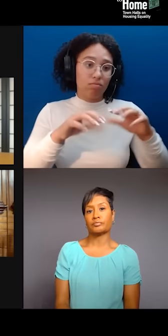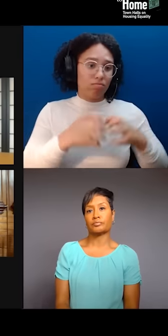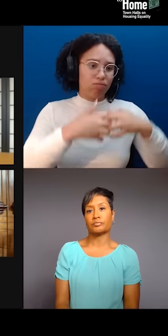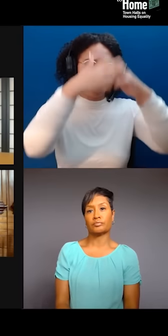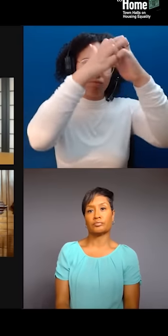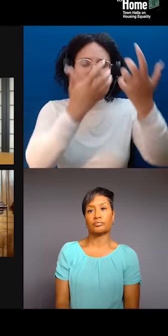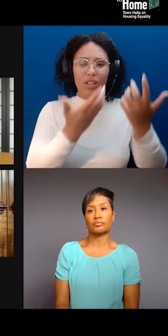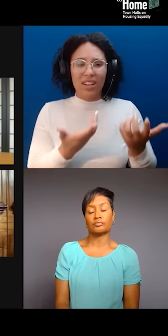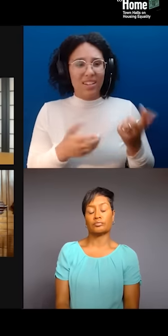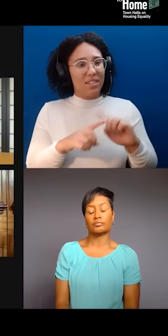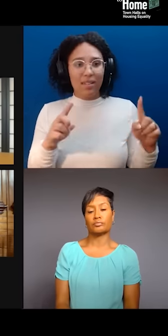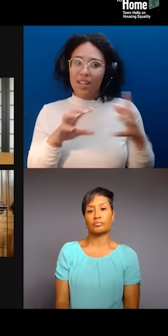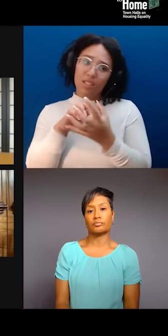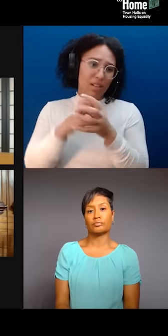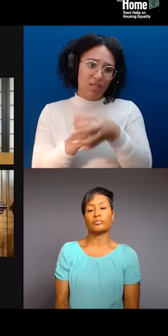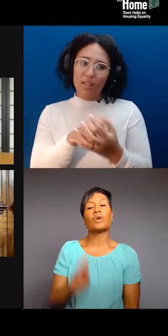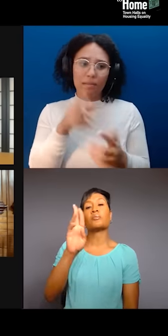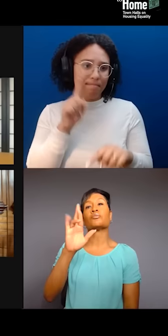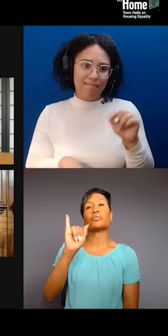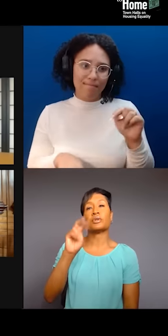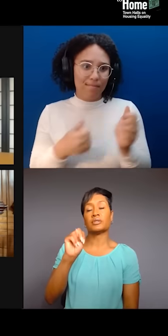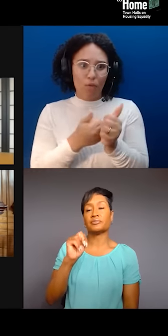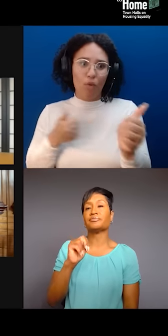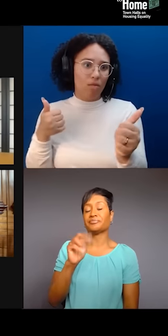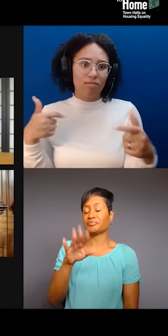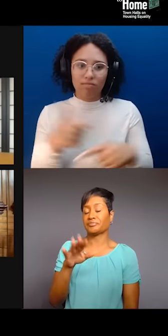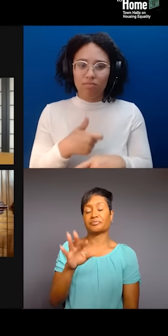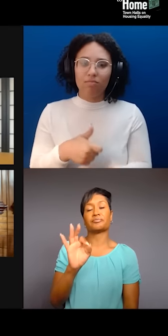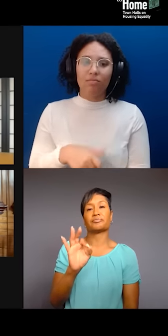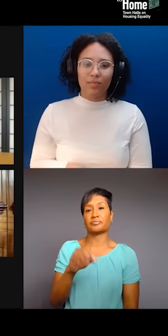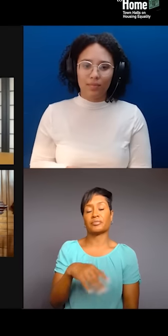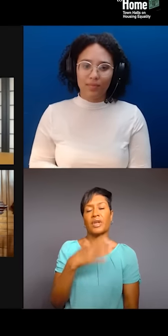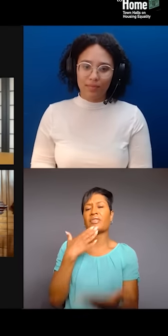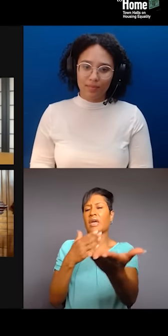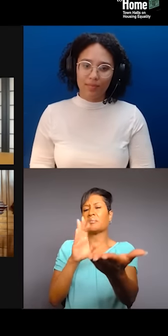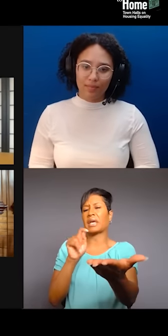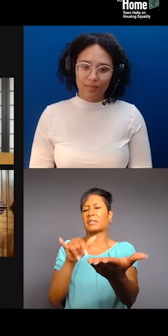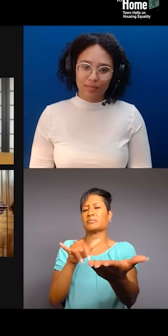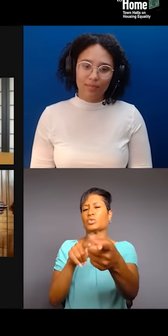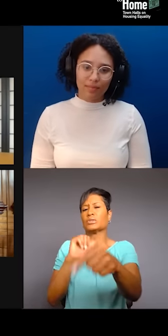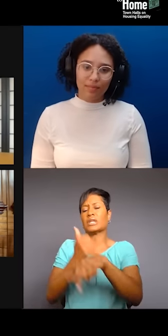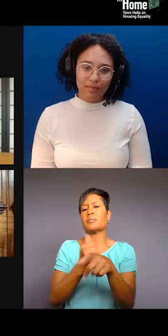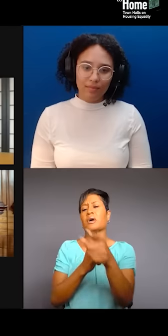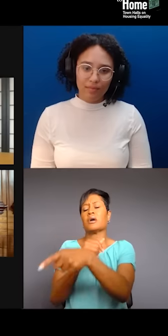Thank you, Betty. You have set up some things. Ron and Candice, I'm looking at two different questions